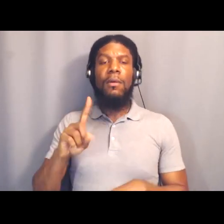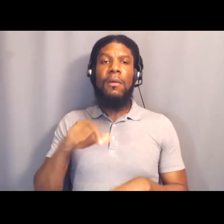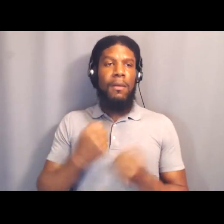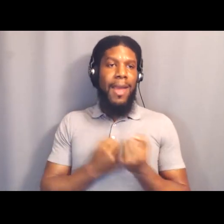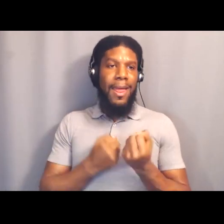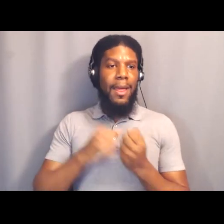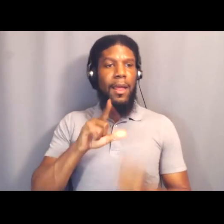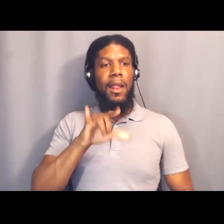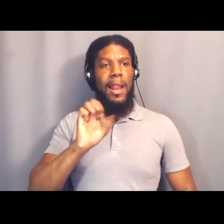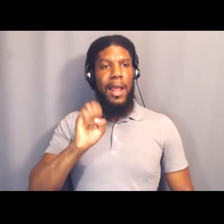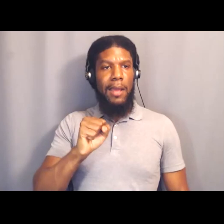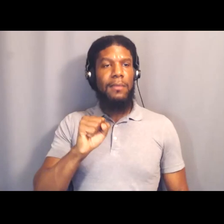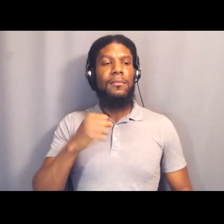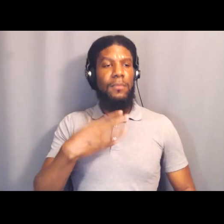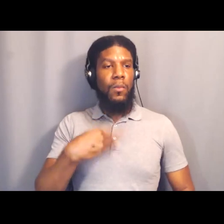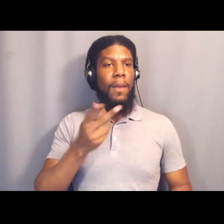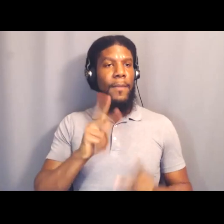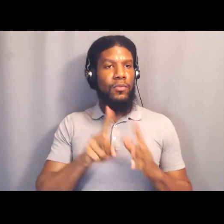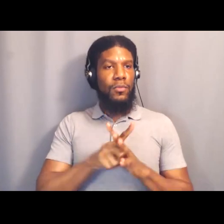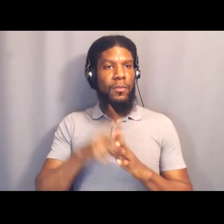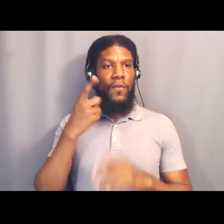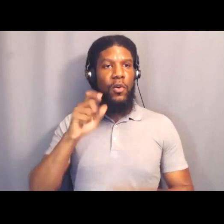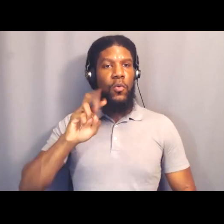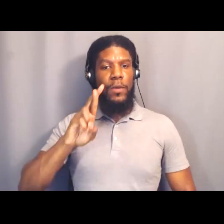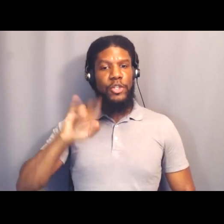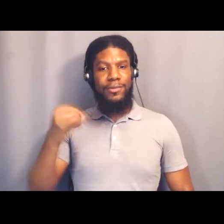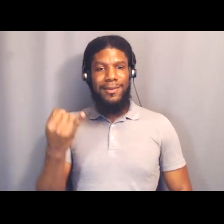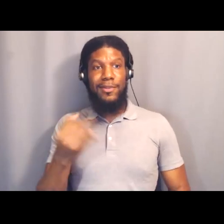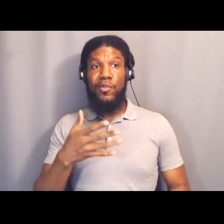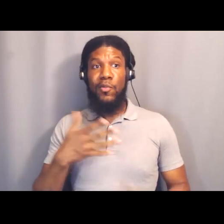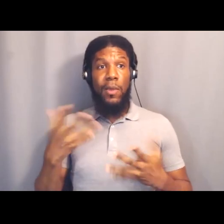especially is helping us protect our Black bodies.